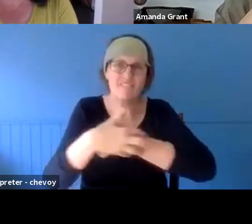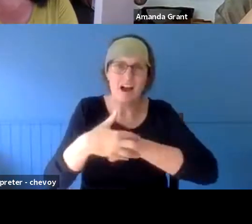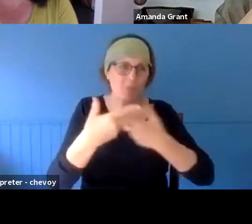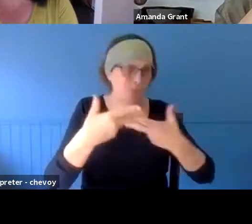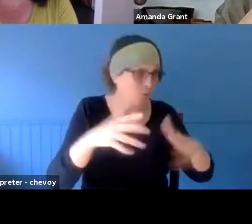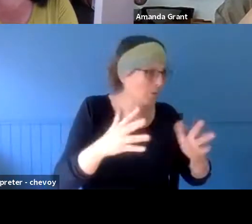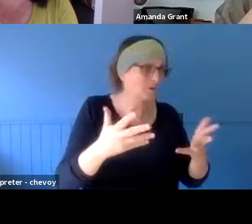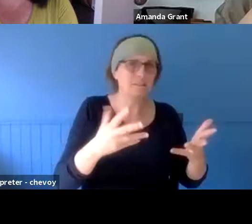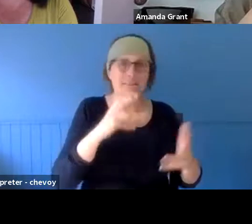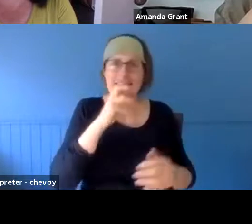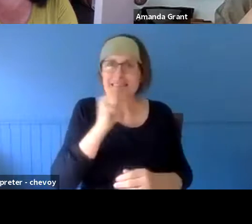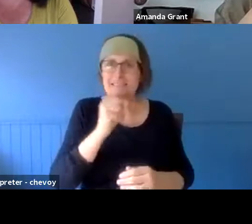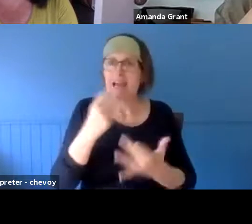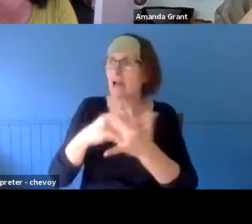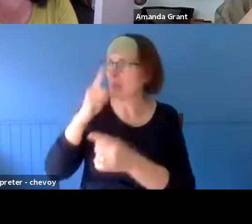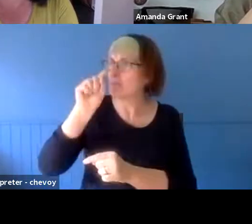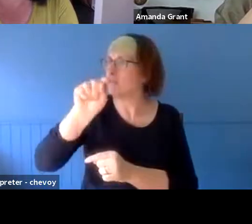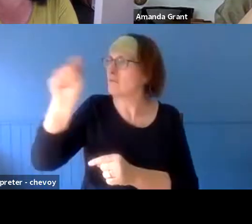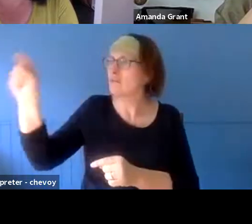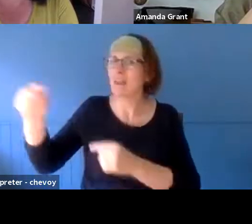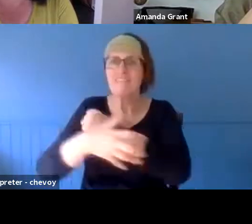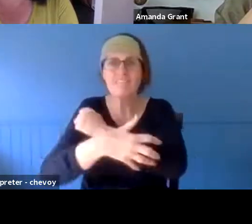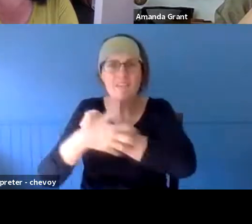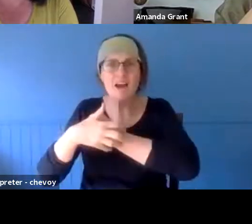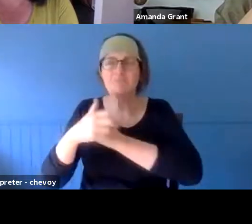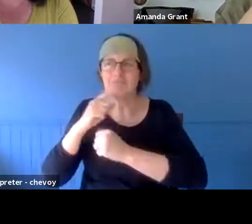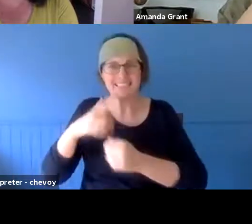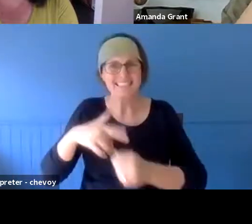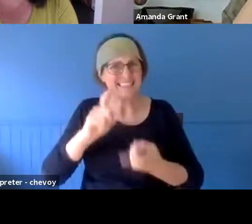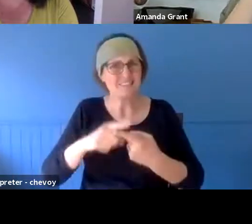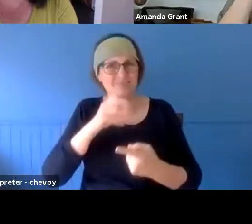areas. I said, "How you going with your fencing? You'd be just about